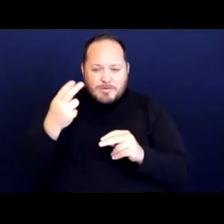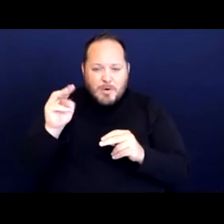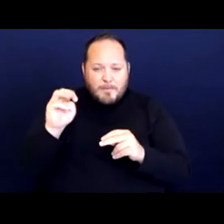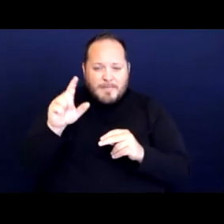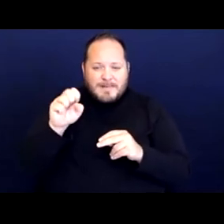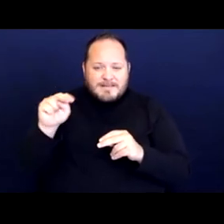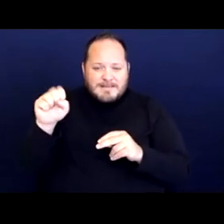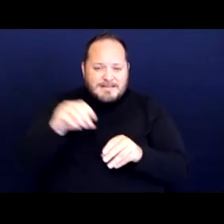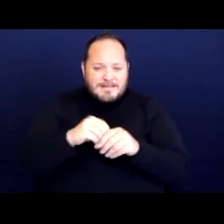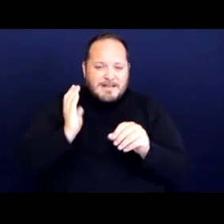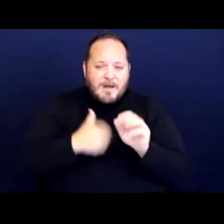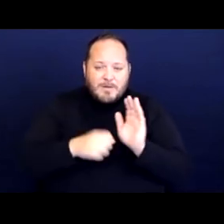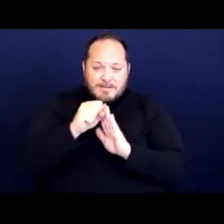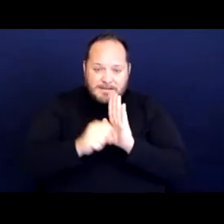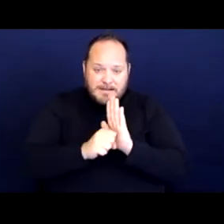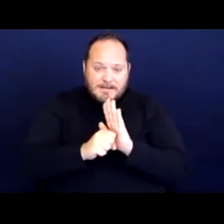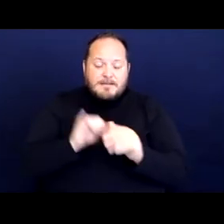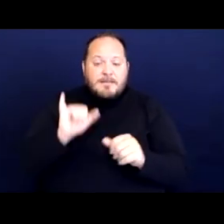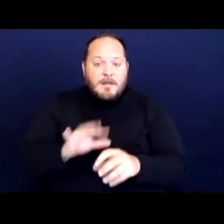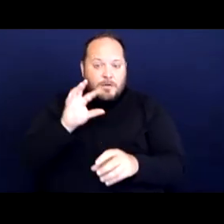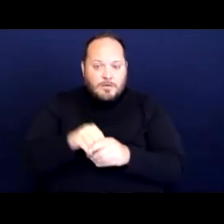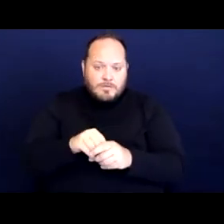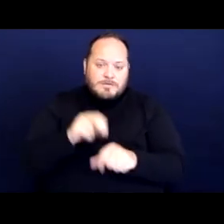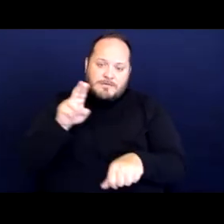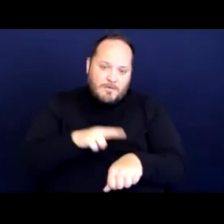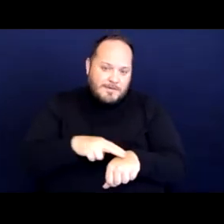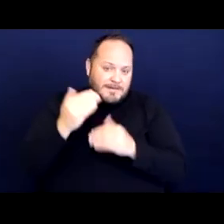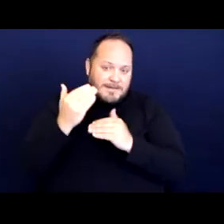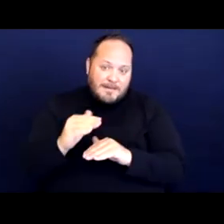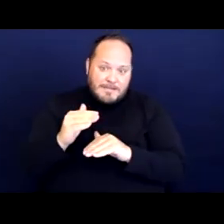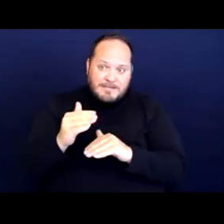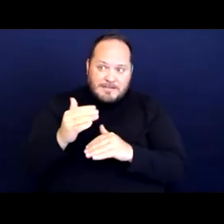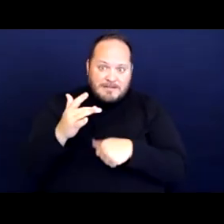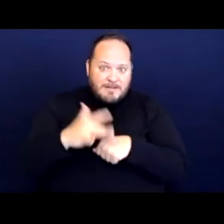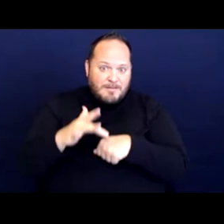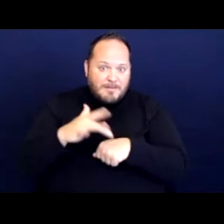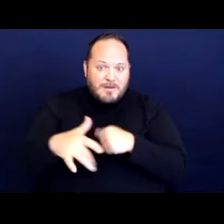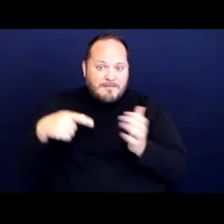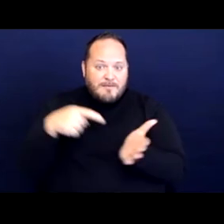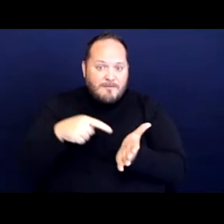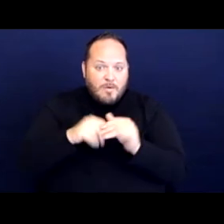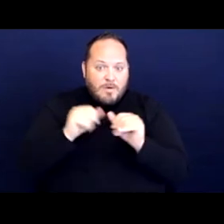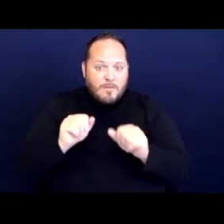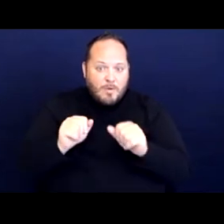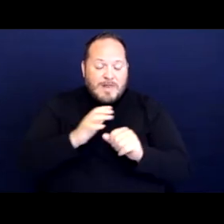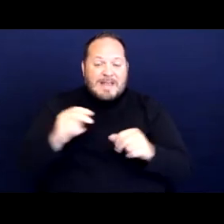And these include, of course, the limited availability of affordable and physically accessible housing